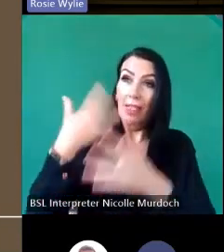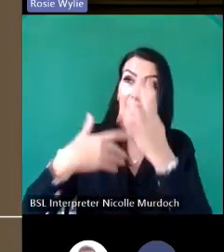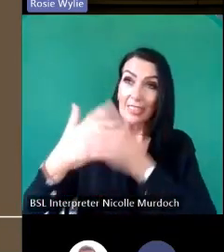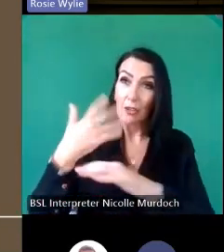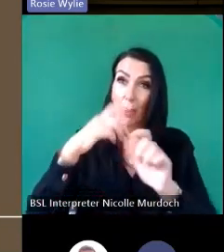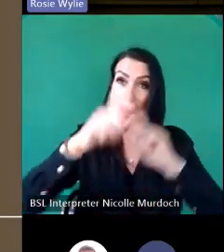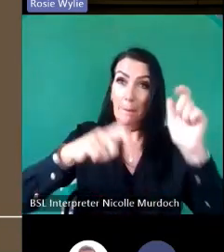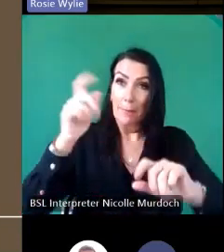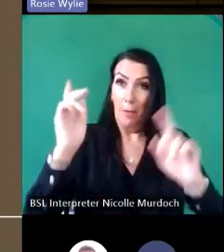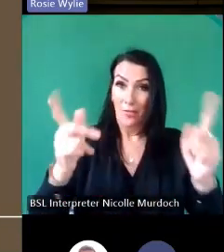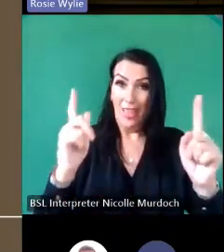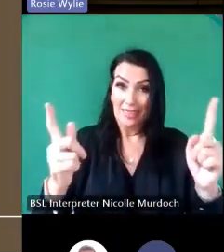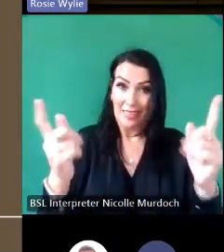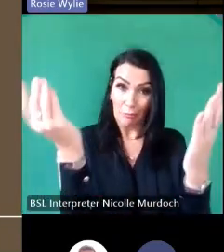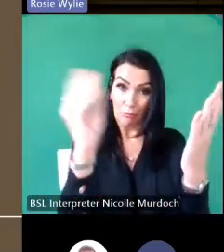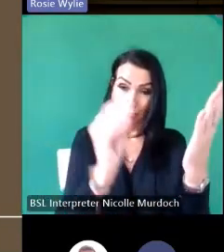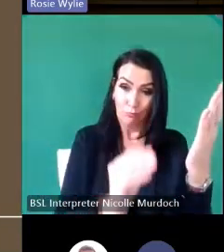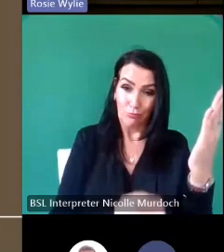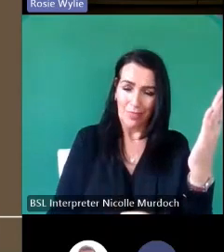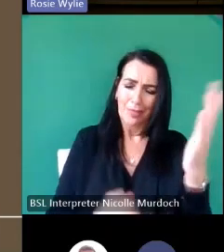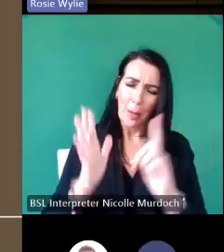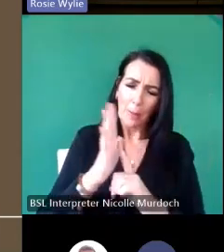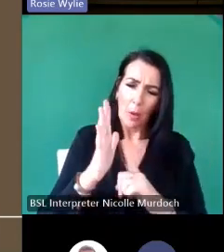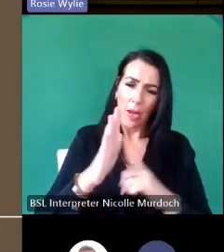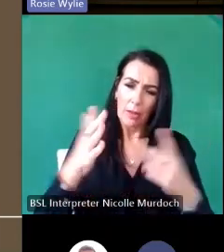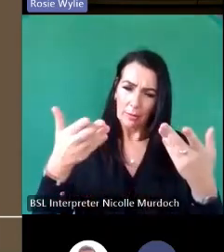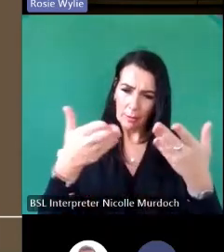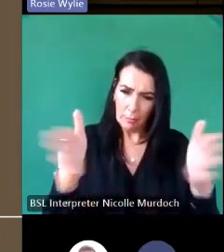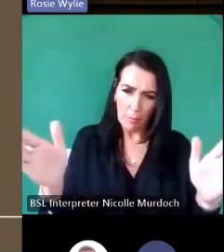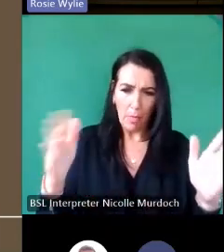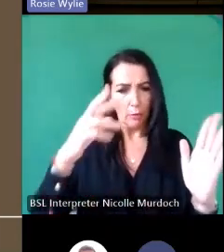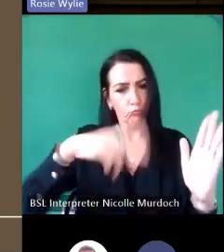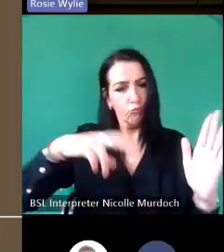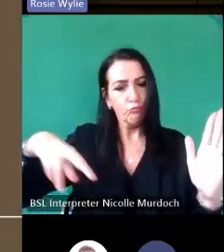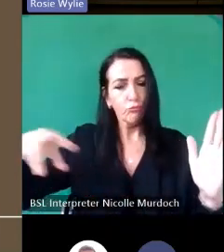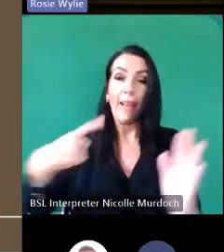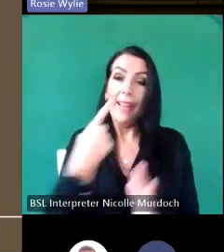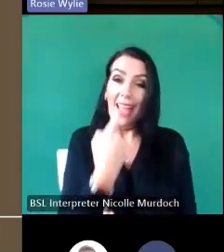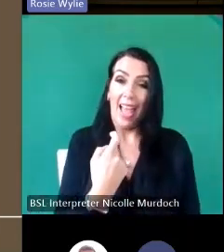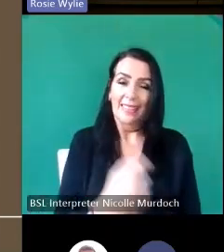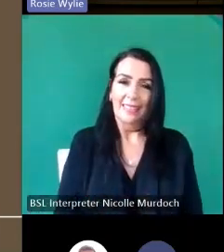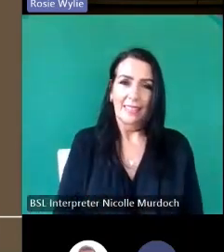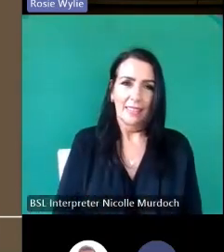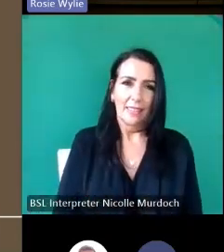to record it and to make it publicly available so we not only produce physical reports but our